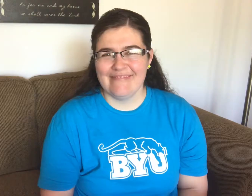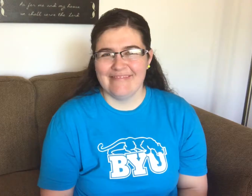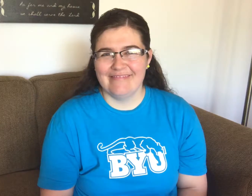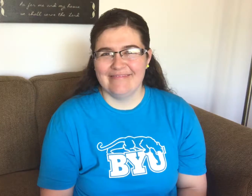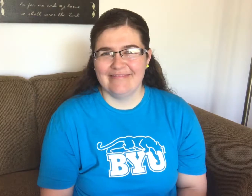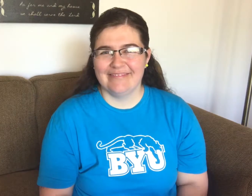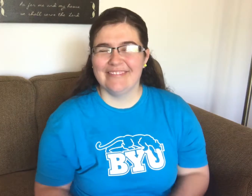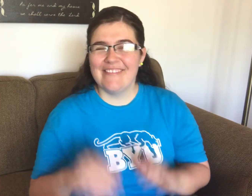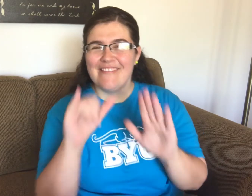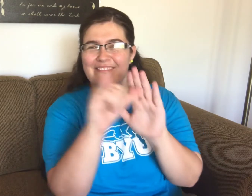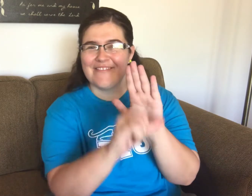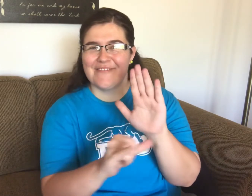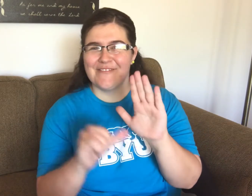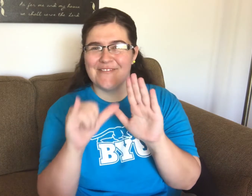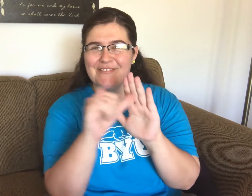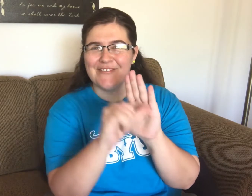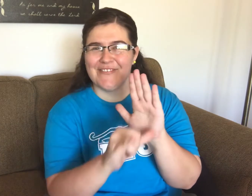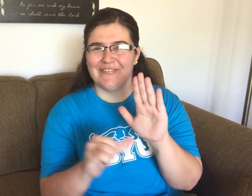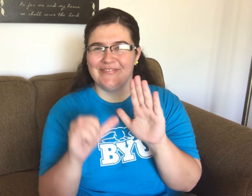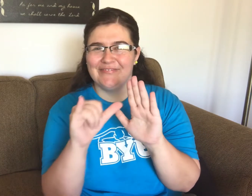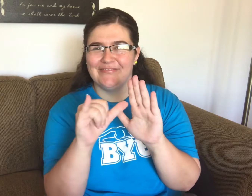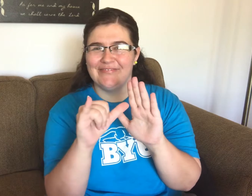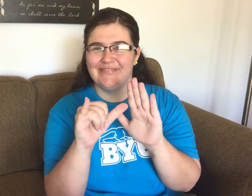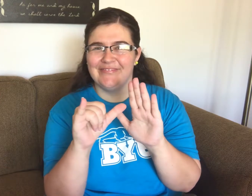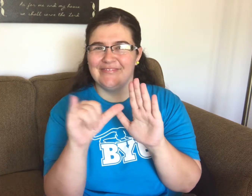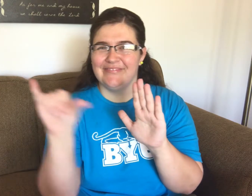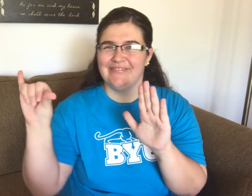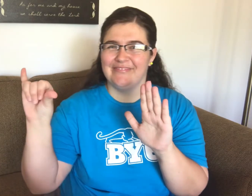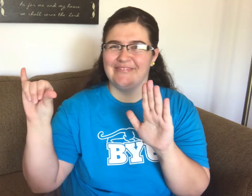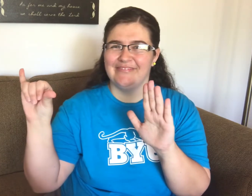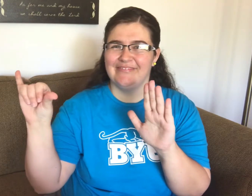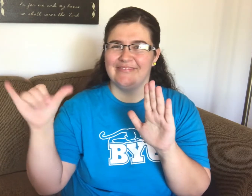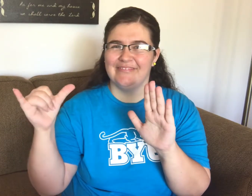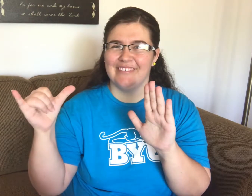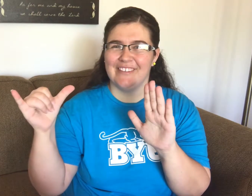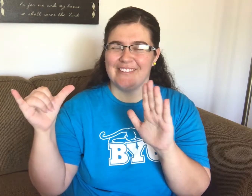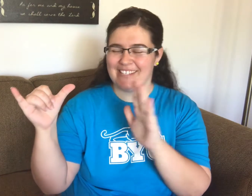United States Sign Language for YOUTUBE